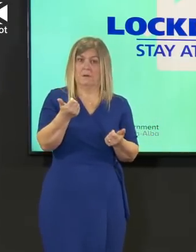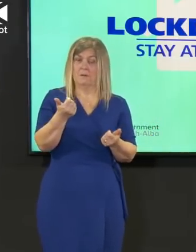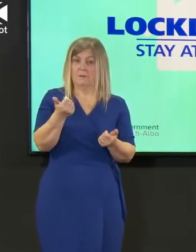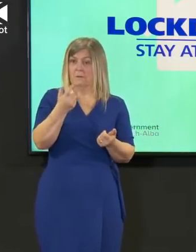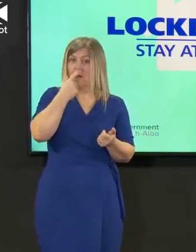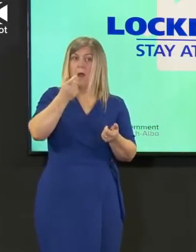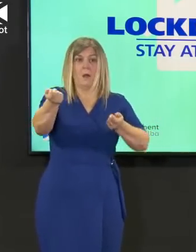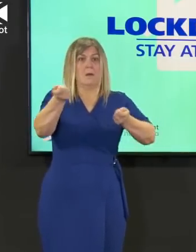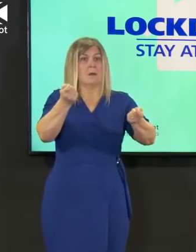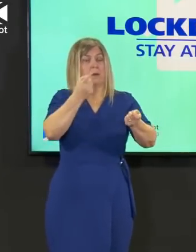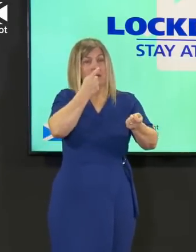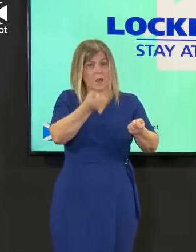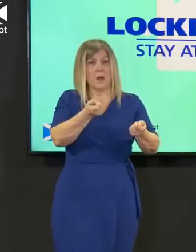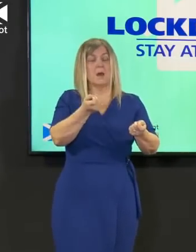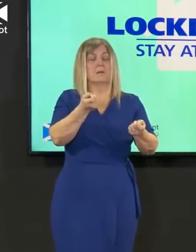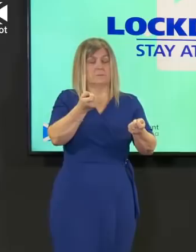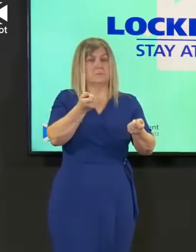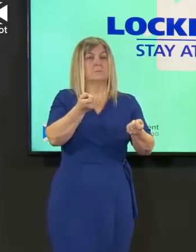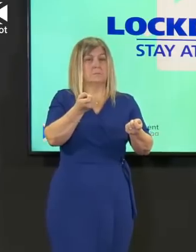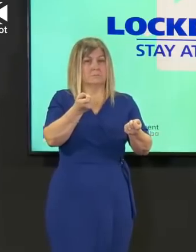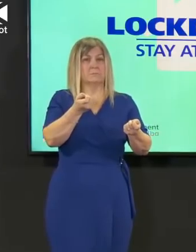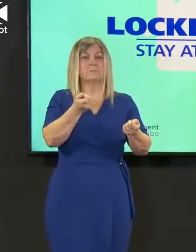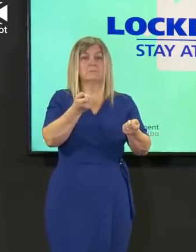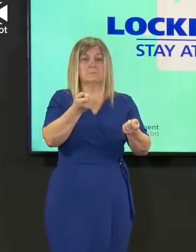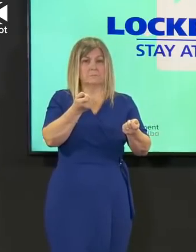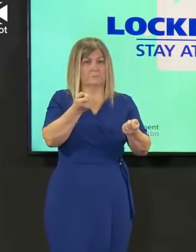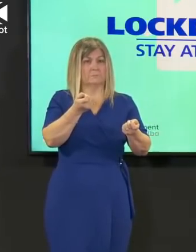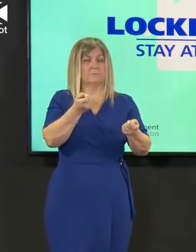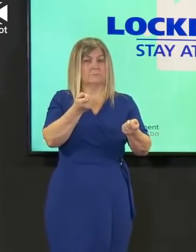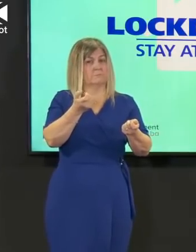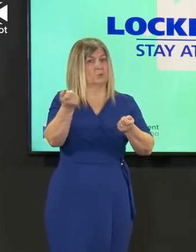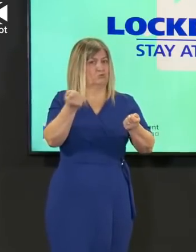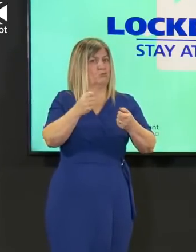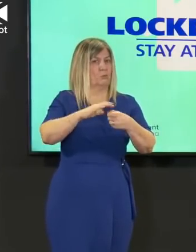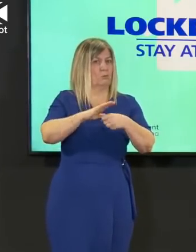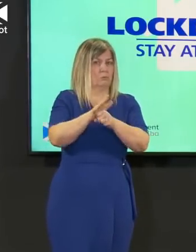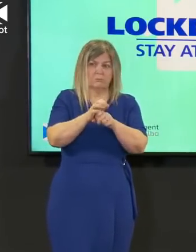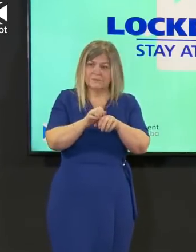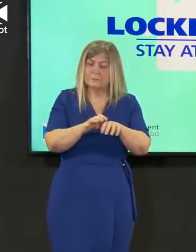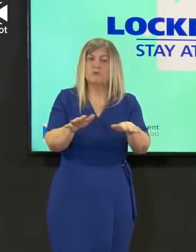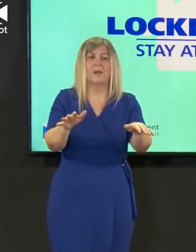means that we will be able to contain it although you have to constantly be alert